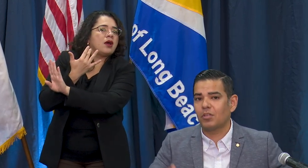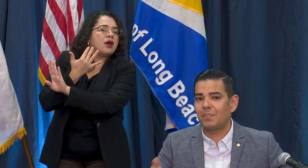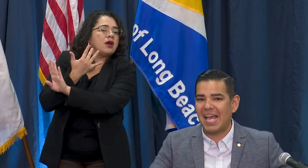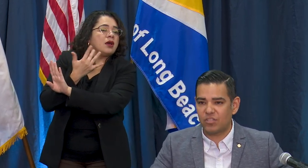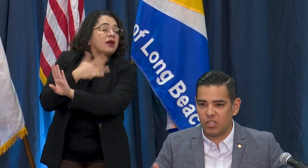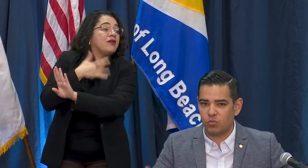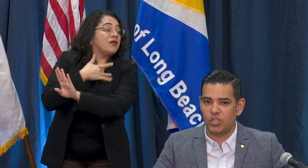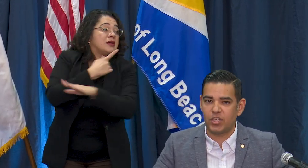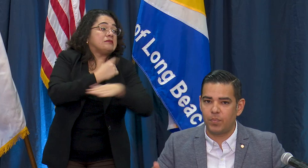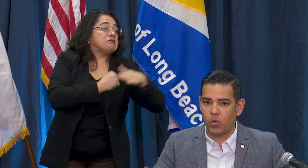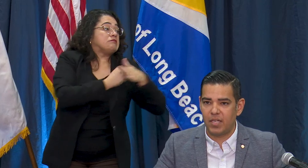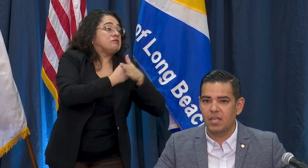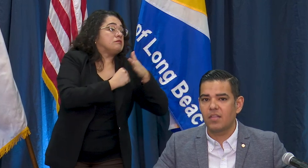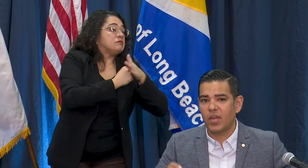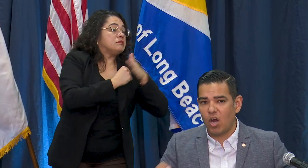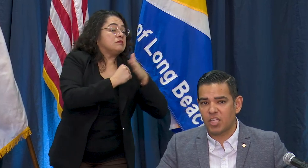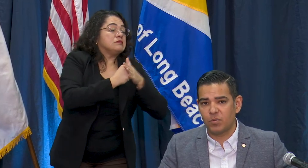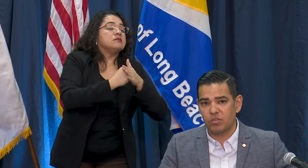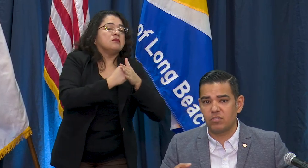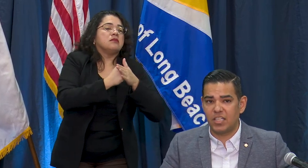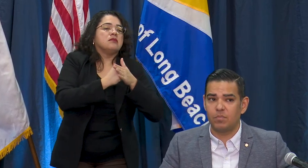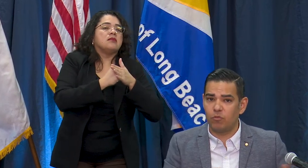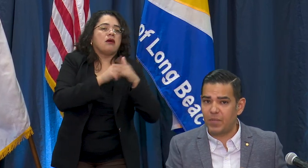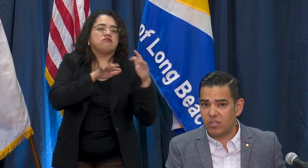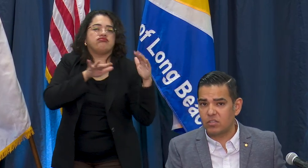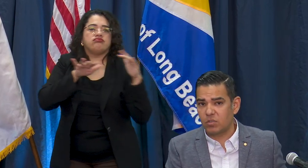feel capacity is reaching a point that our hospitals need to move patients to